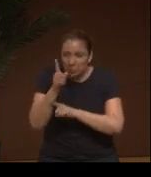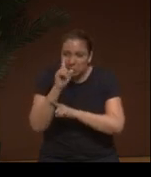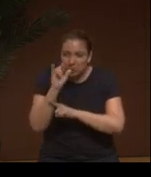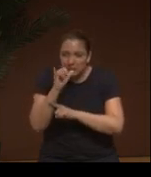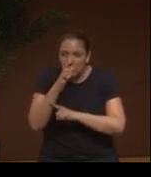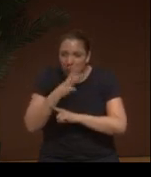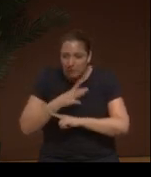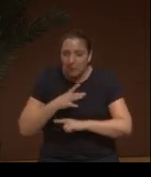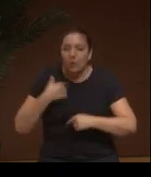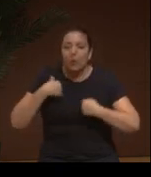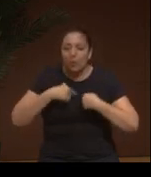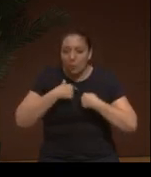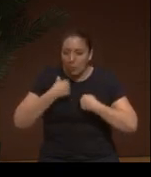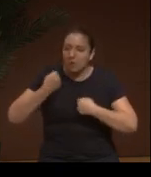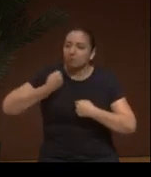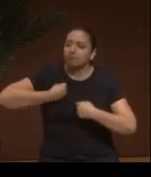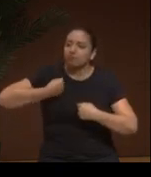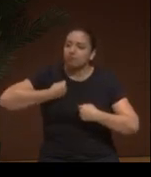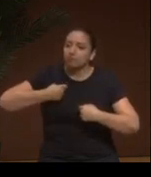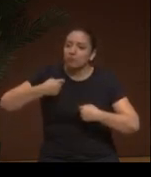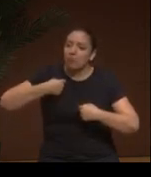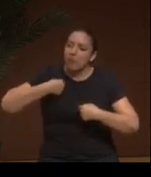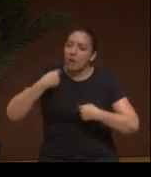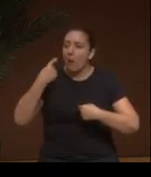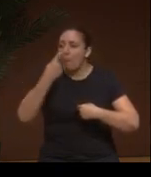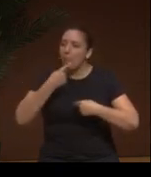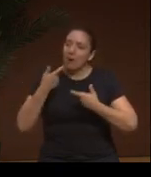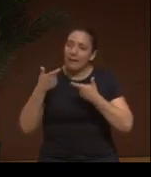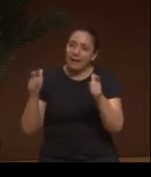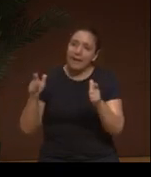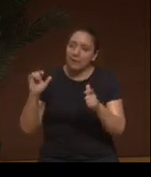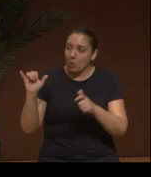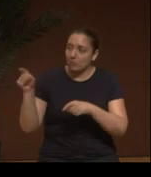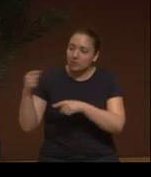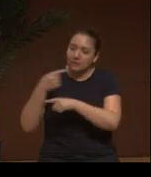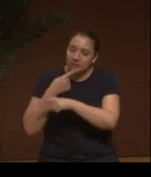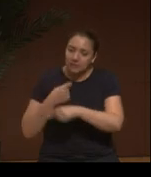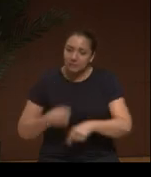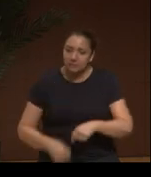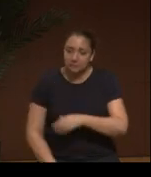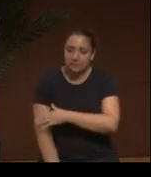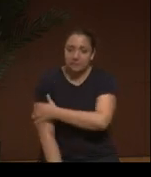That's the example that each of you as men have to follow.